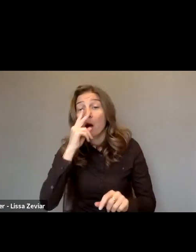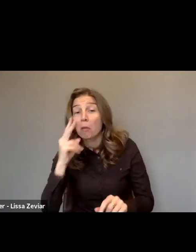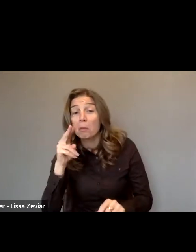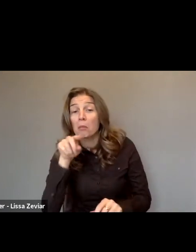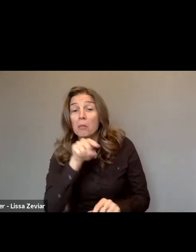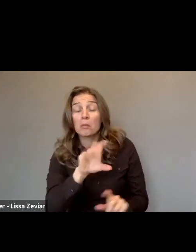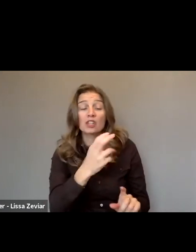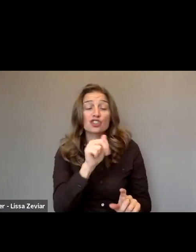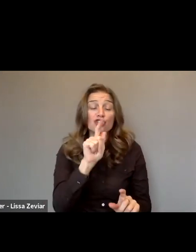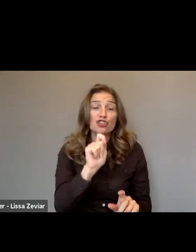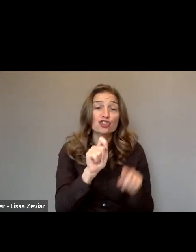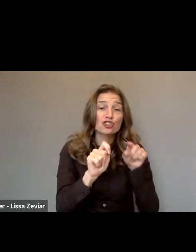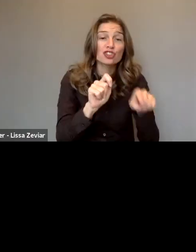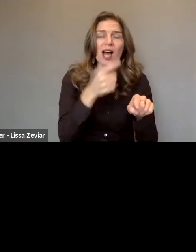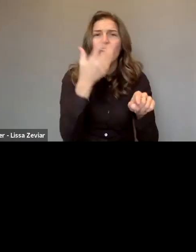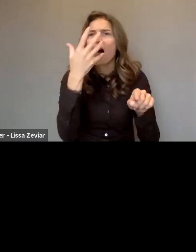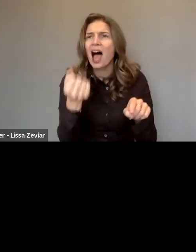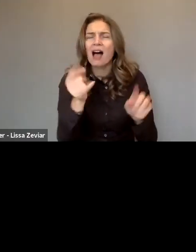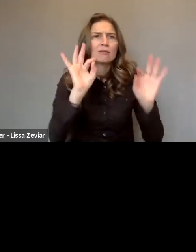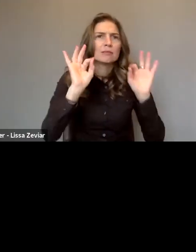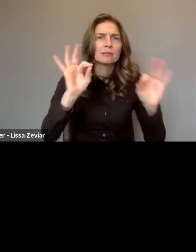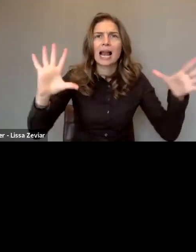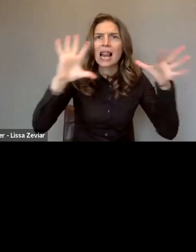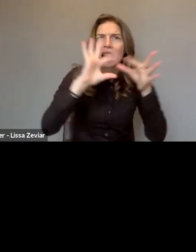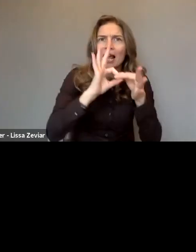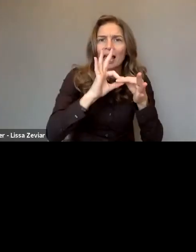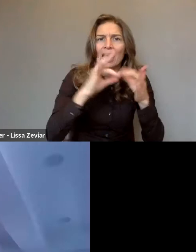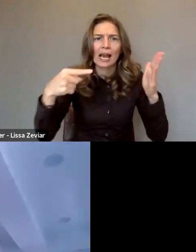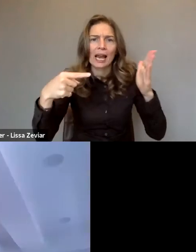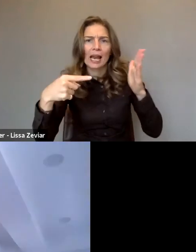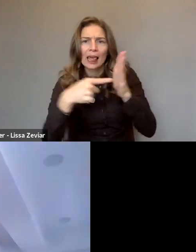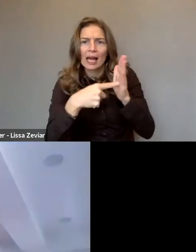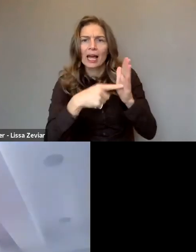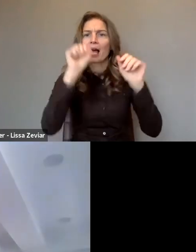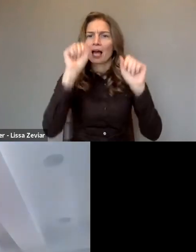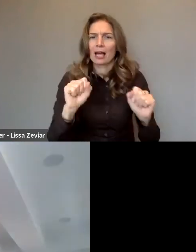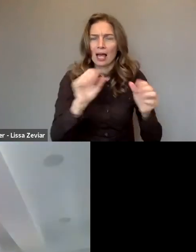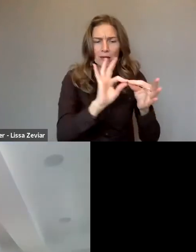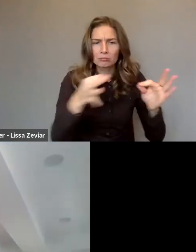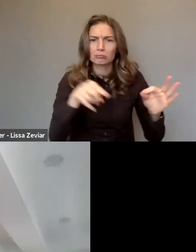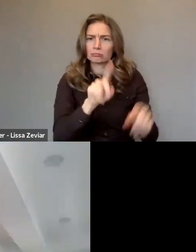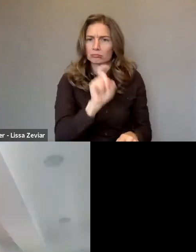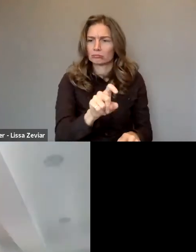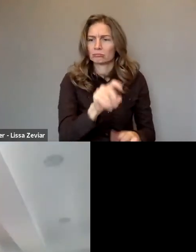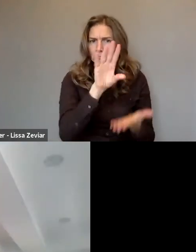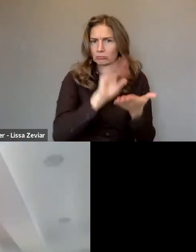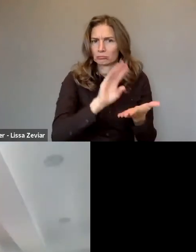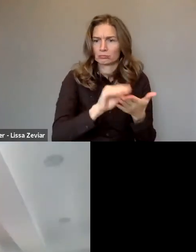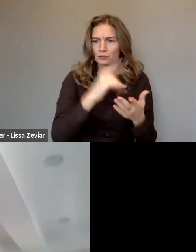to download access specific links. The webinar is recorded and it'll be available afterwards,